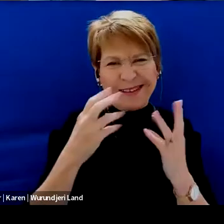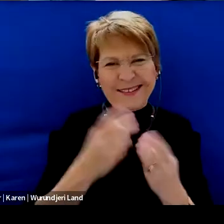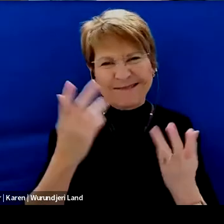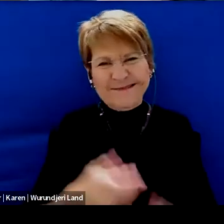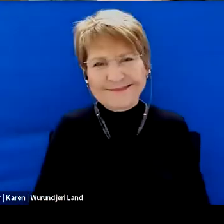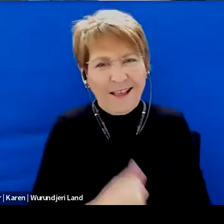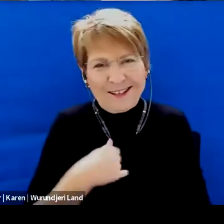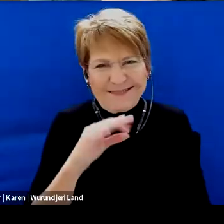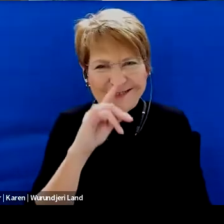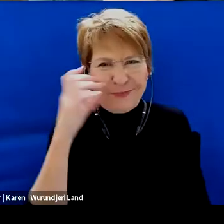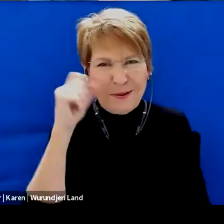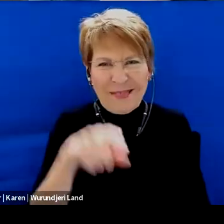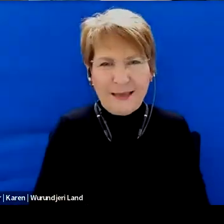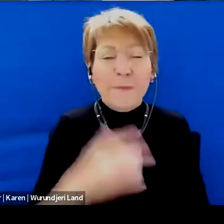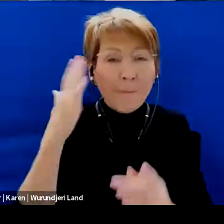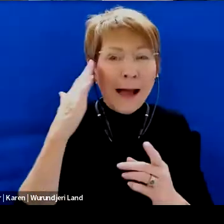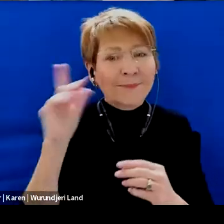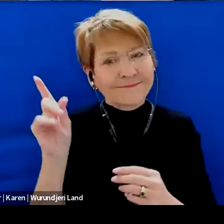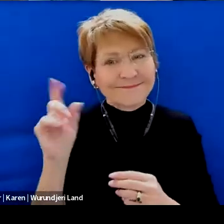I don't I don't but my mom does.